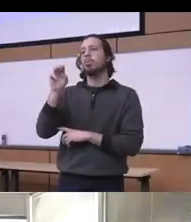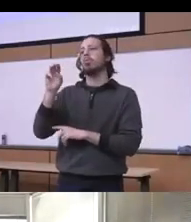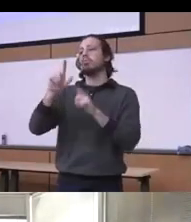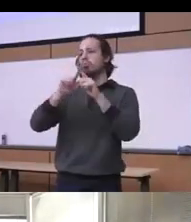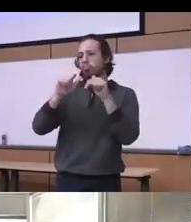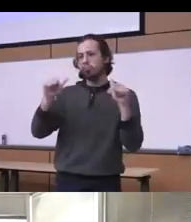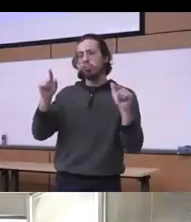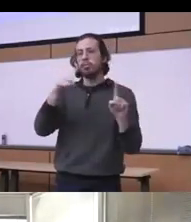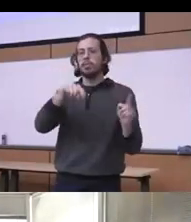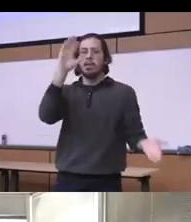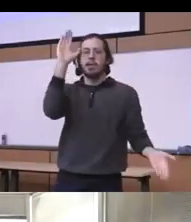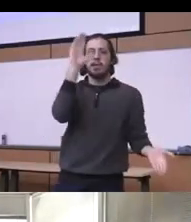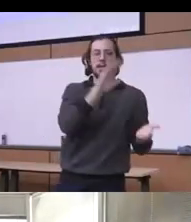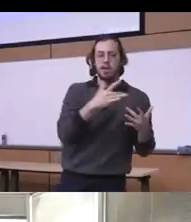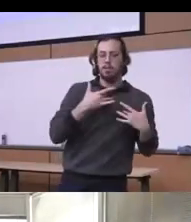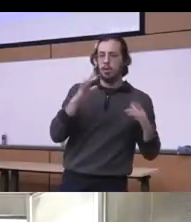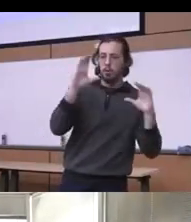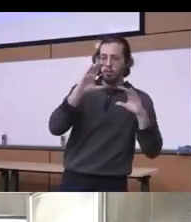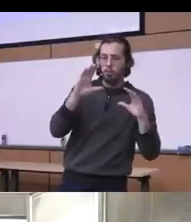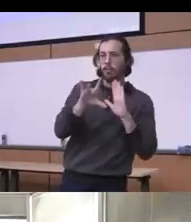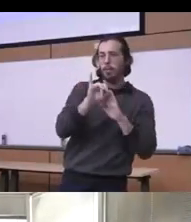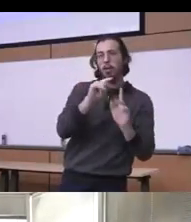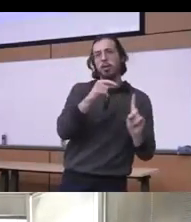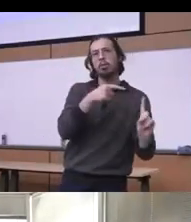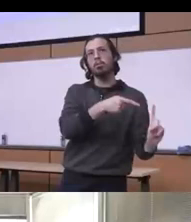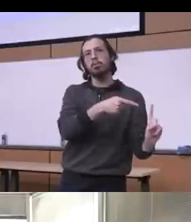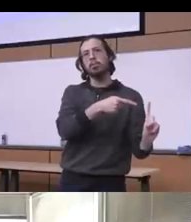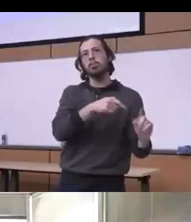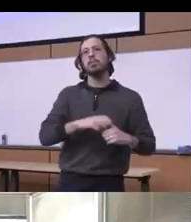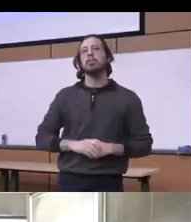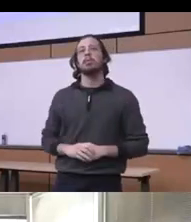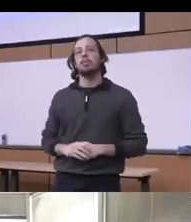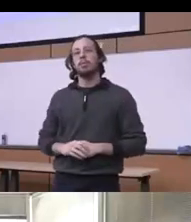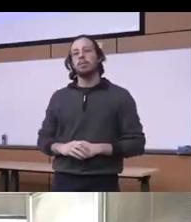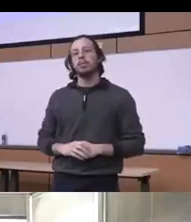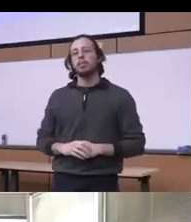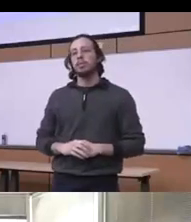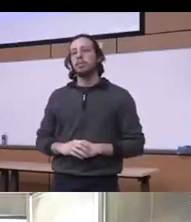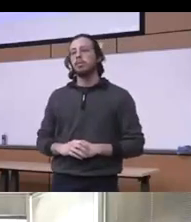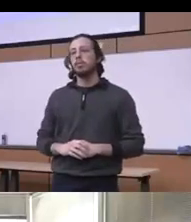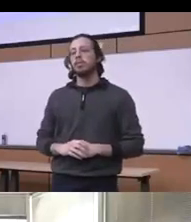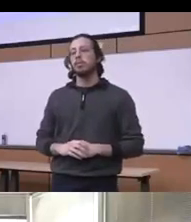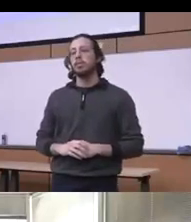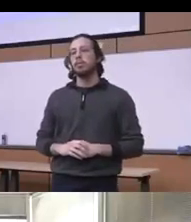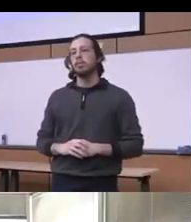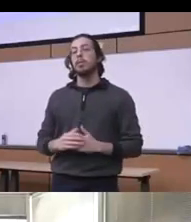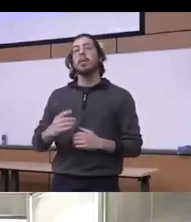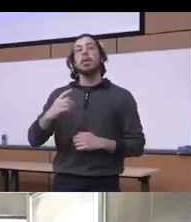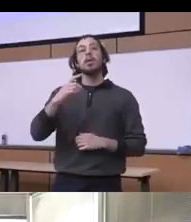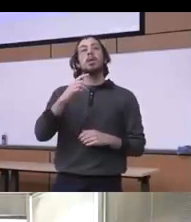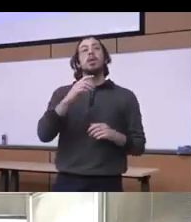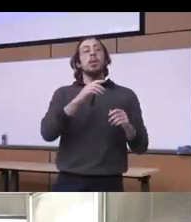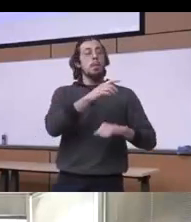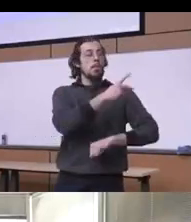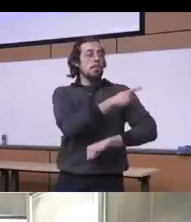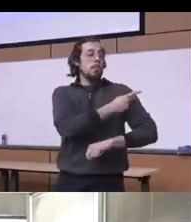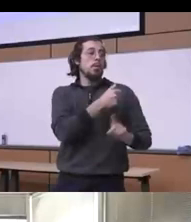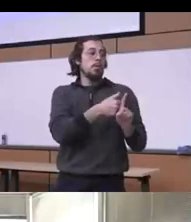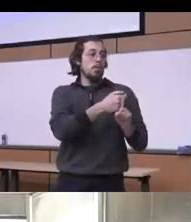the Netflix on injectable the formulations and the black patients with opioid uses sodomy have half